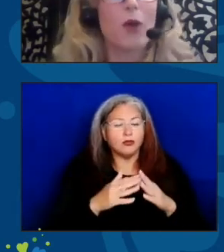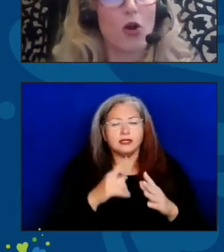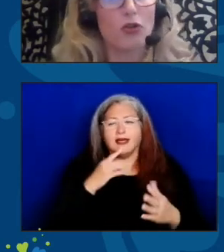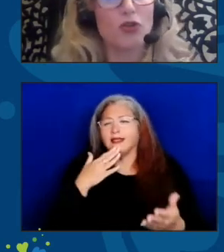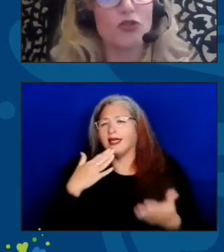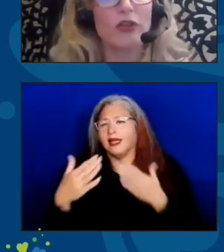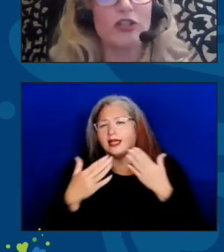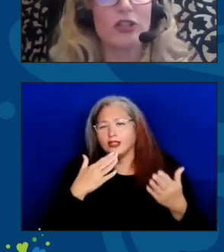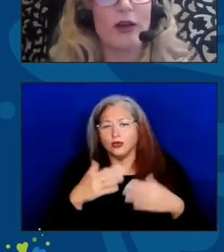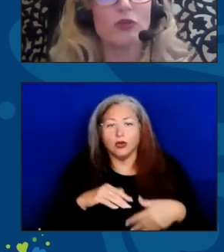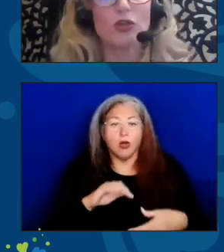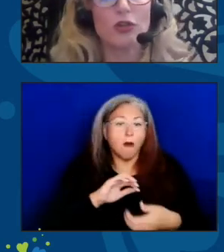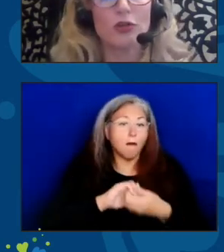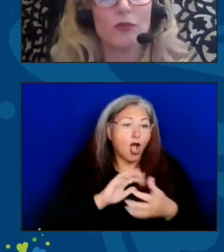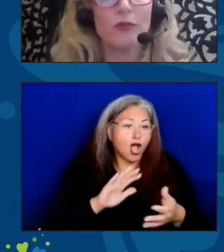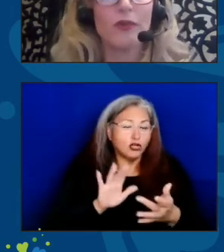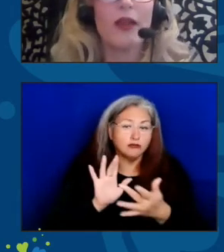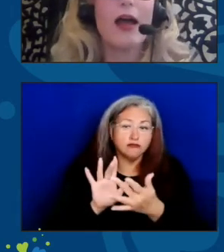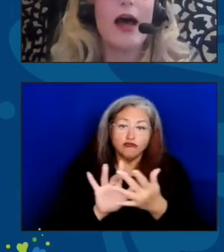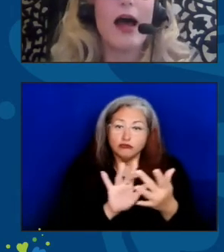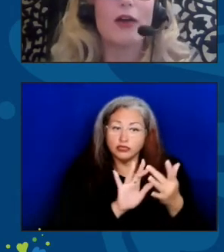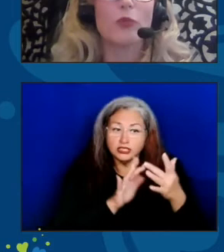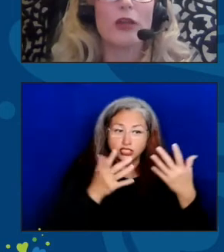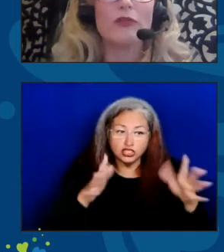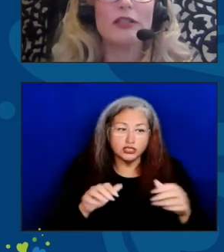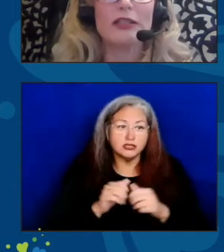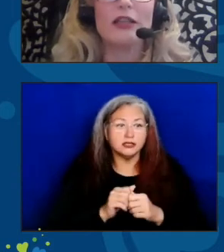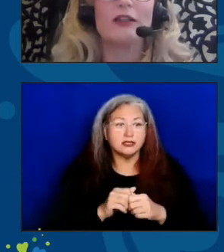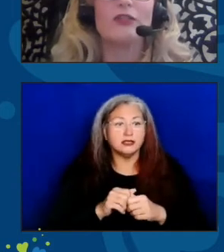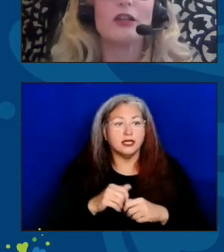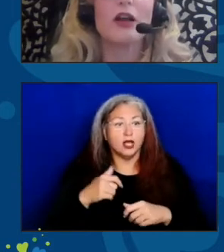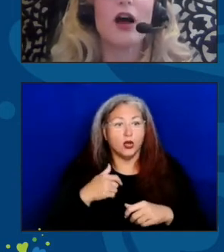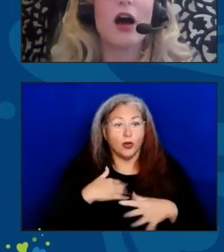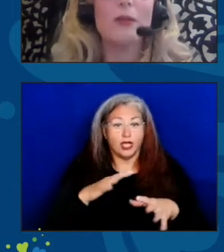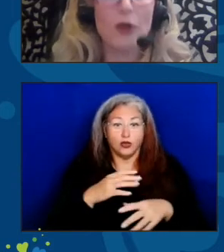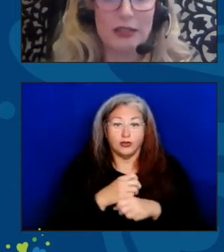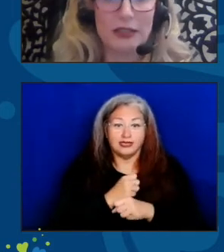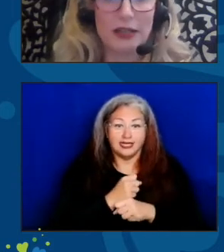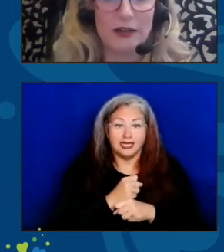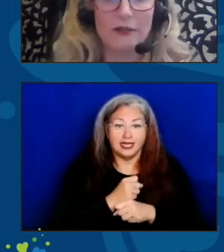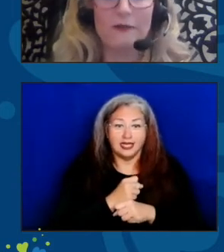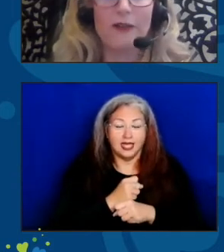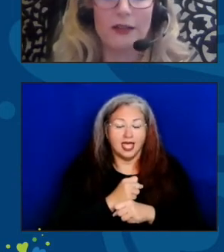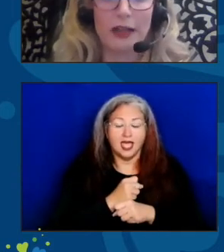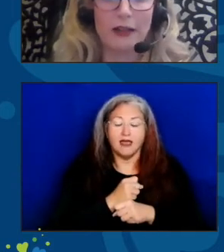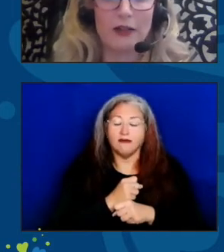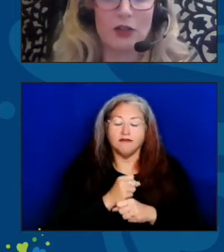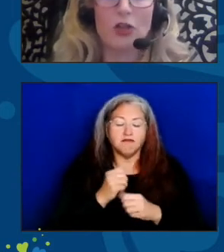partners reached out to you And we received unprecedented funding